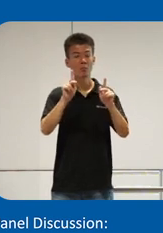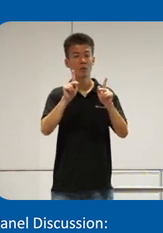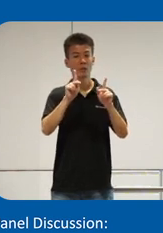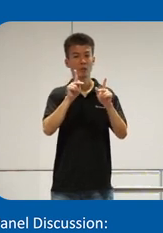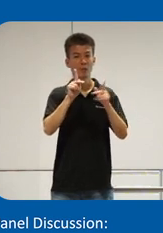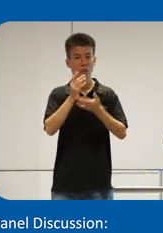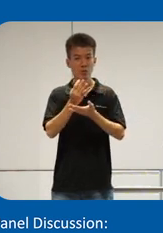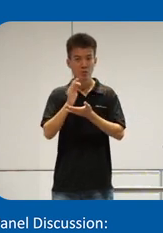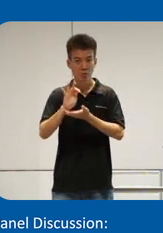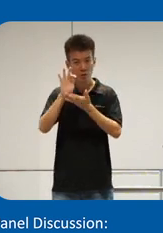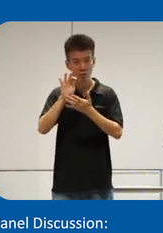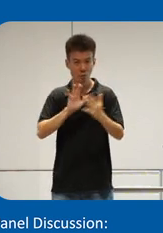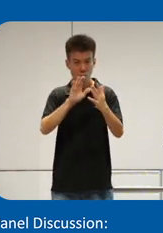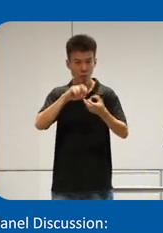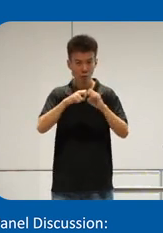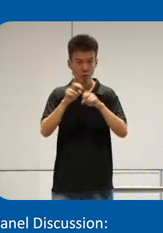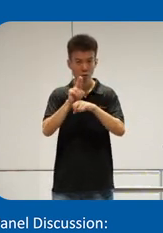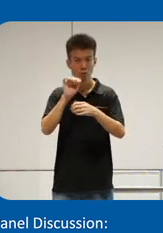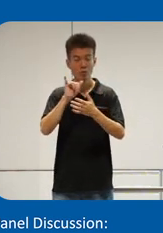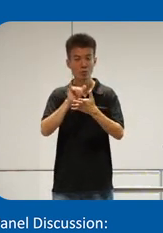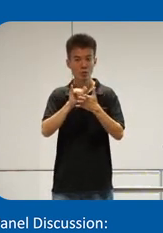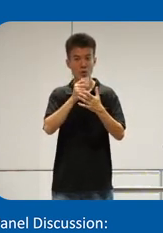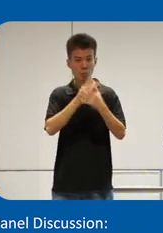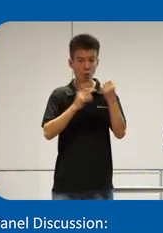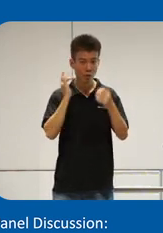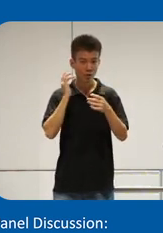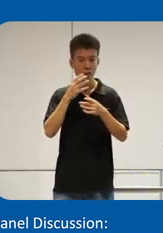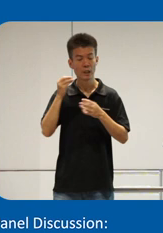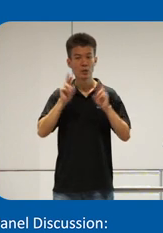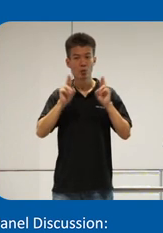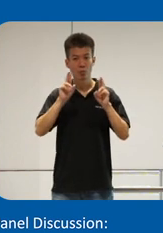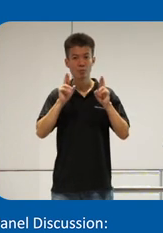approach the problem using uh both sensors and Robotics uh I think they're on the right